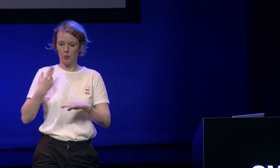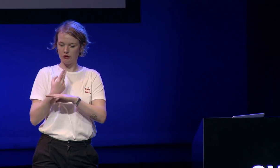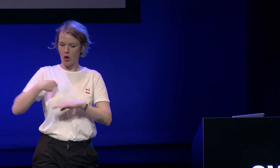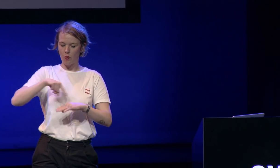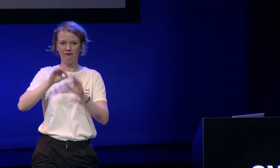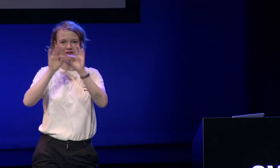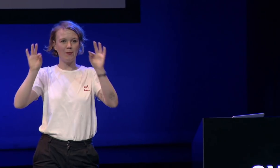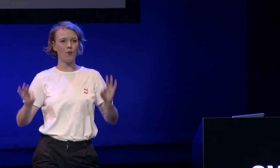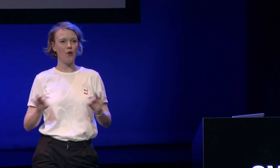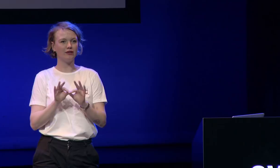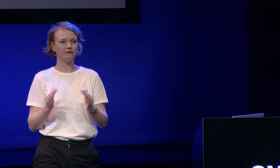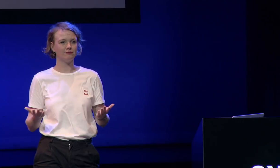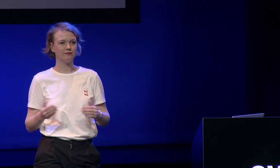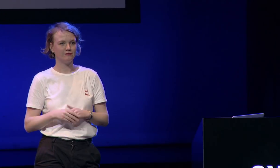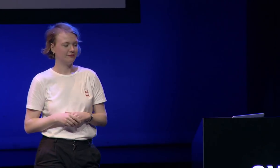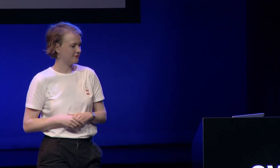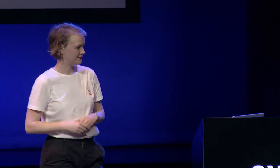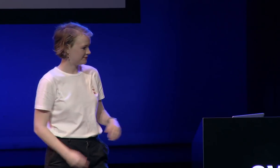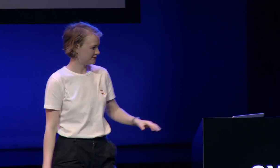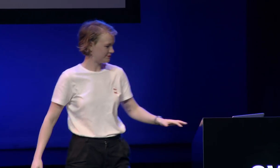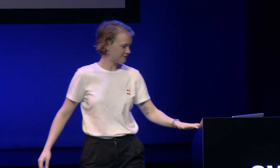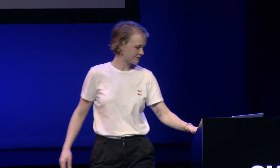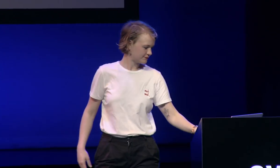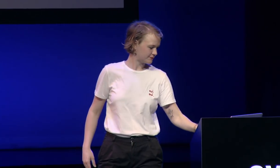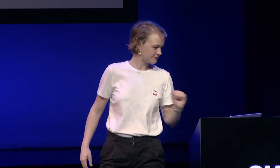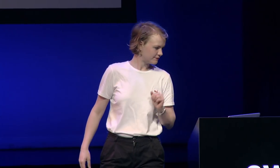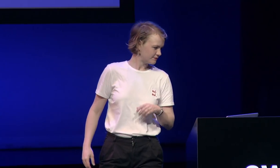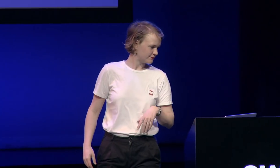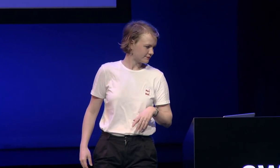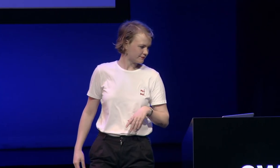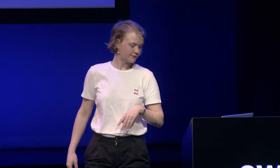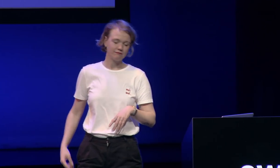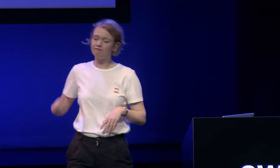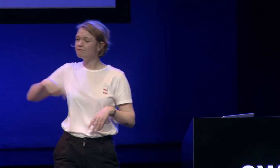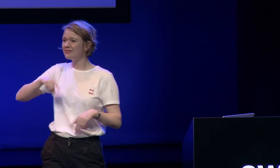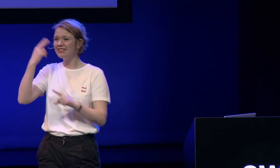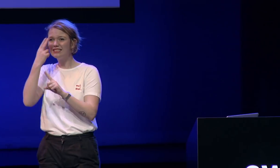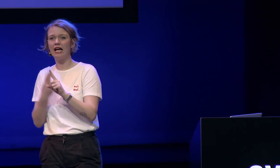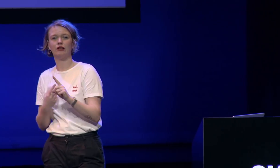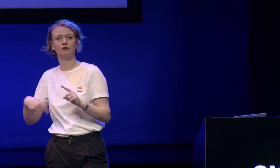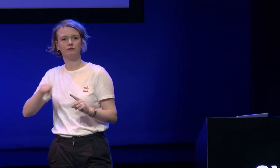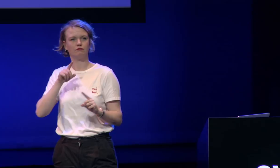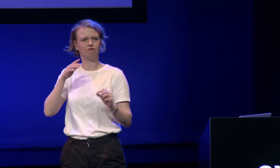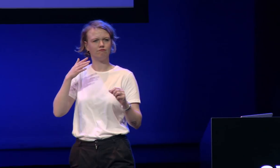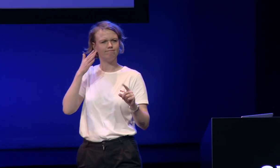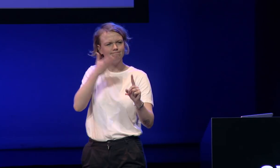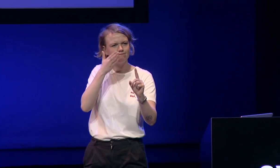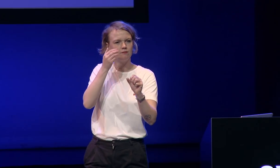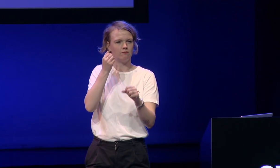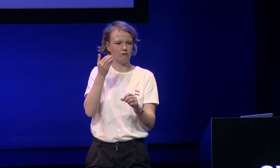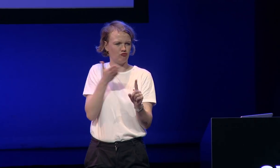what we do then we use our own frameworks and we